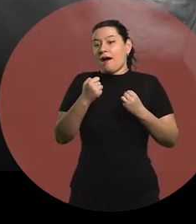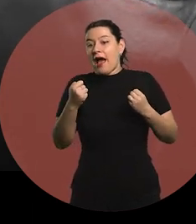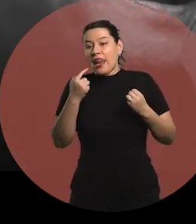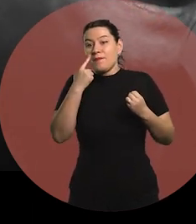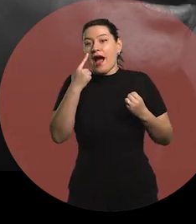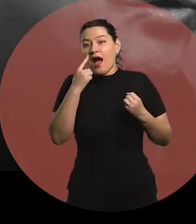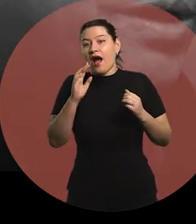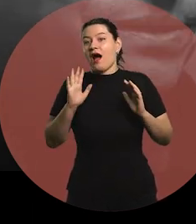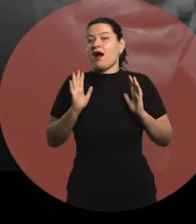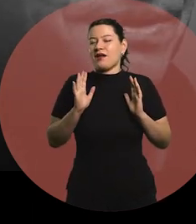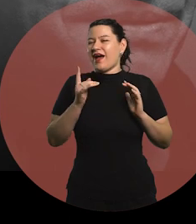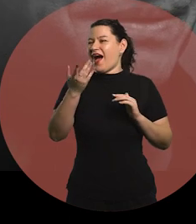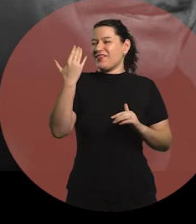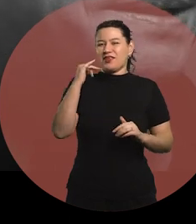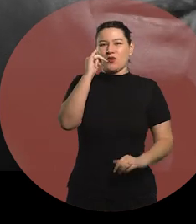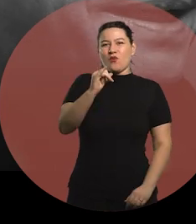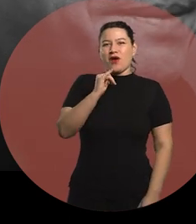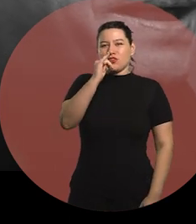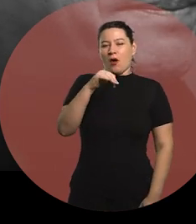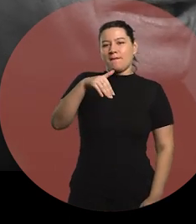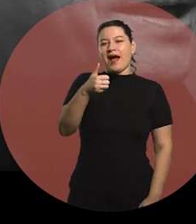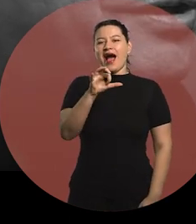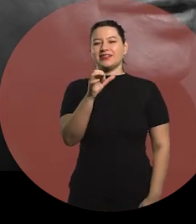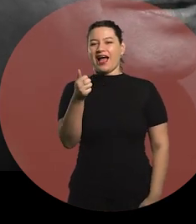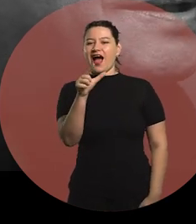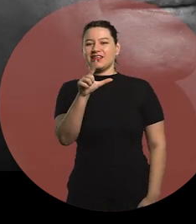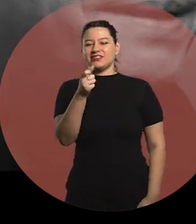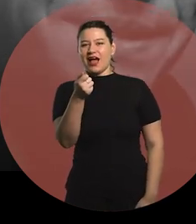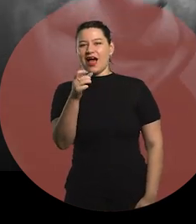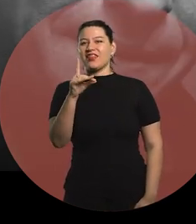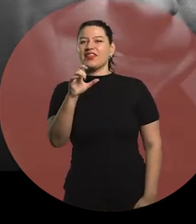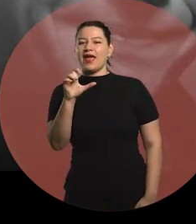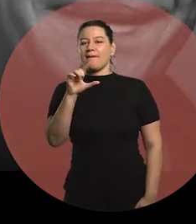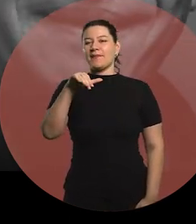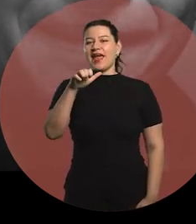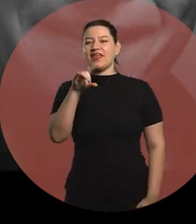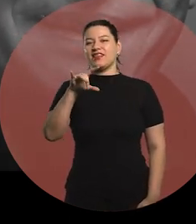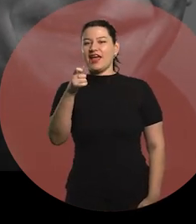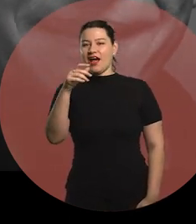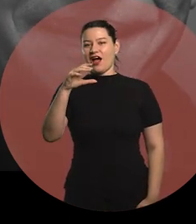the "Beyond Midnight" stories. See? I didn't remember the name.